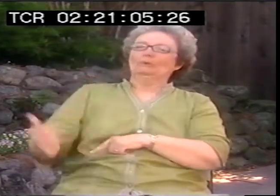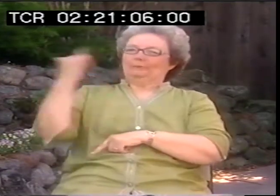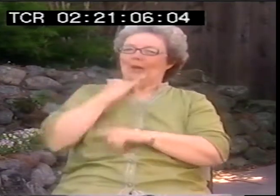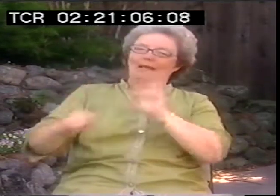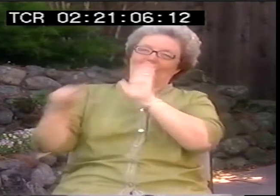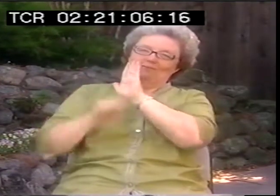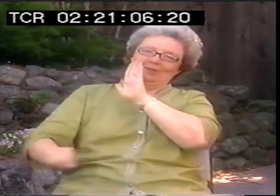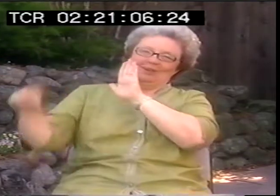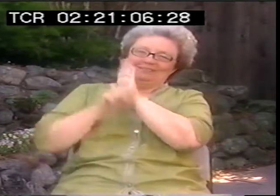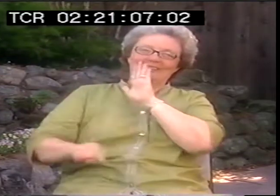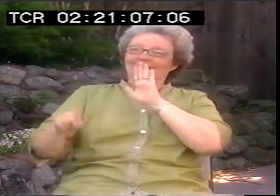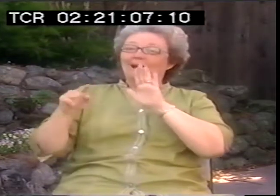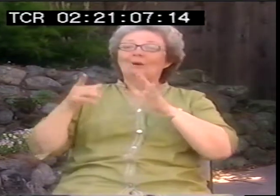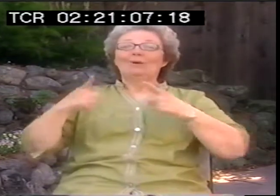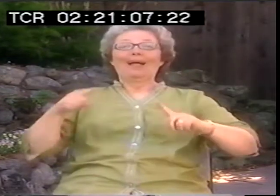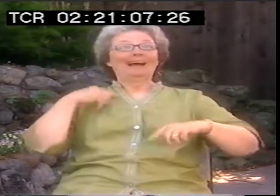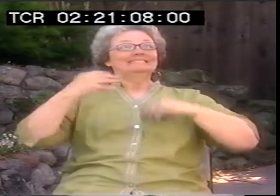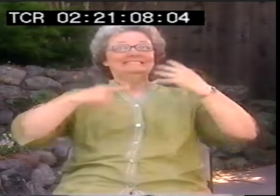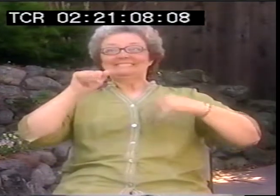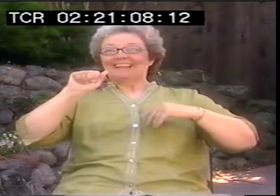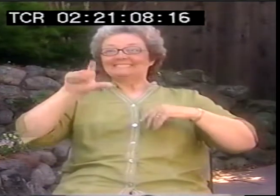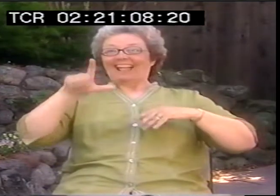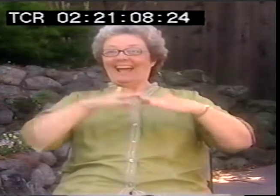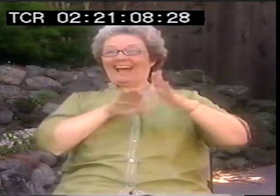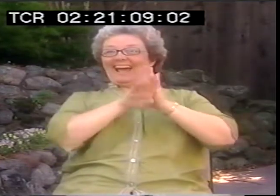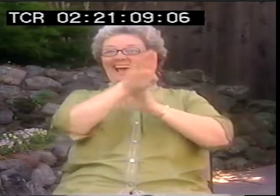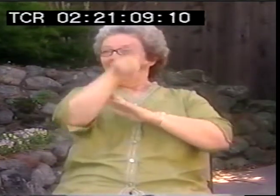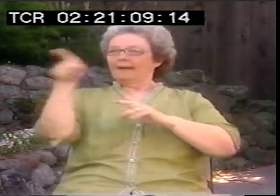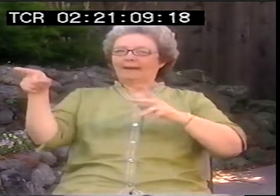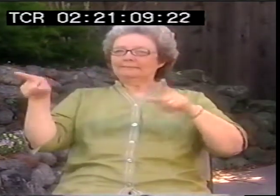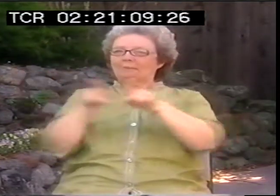And that's all oralism too. That's the mindset that was being propagated by the AG Bell